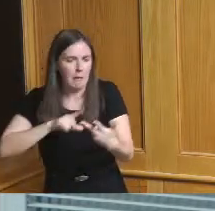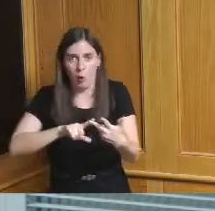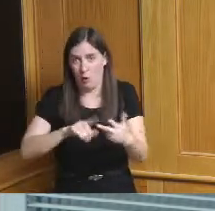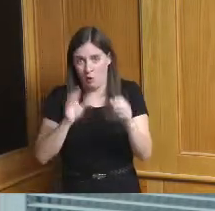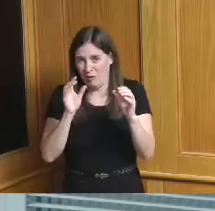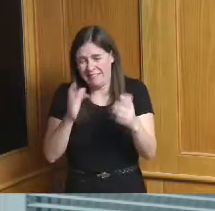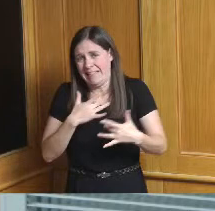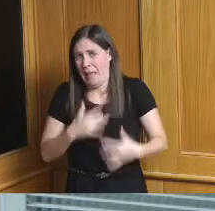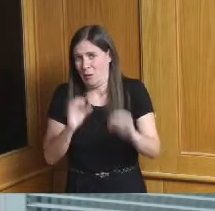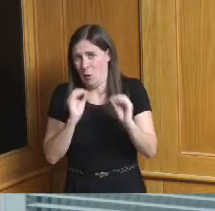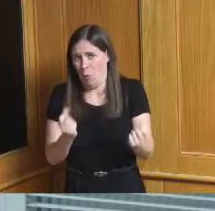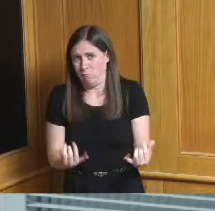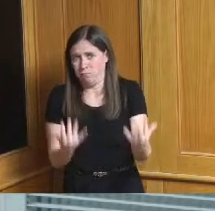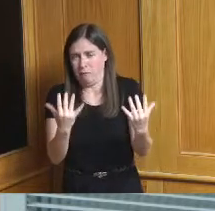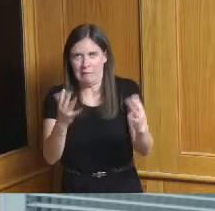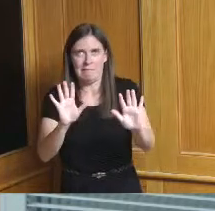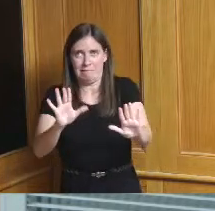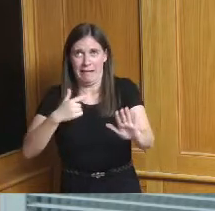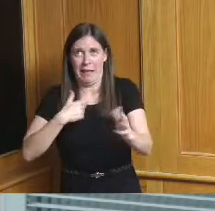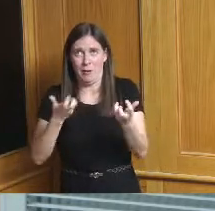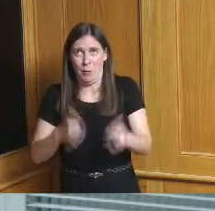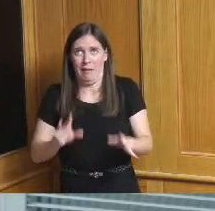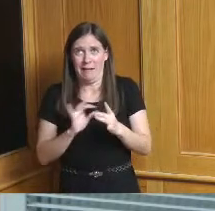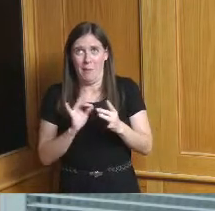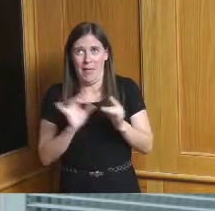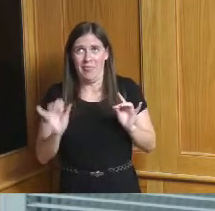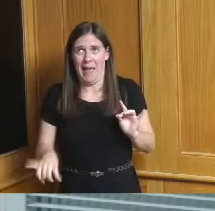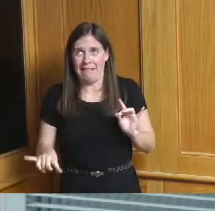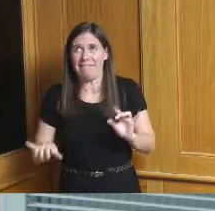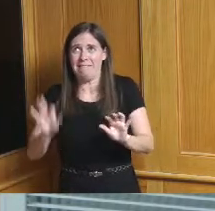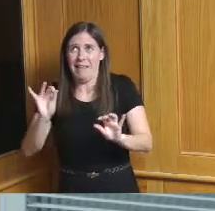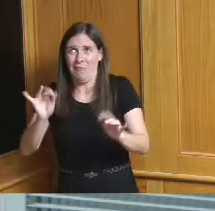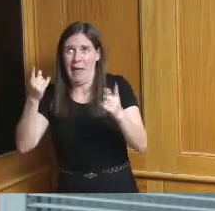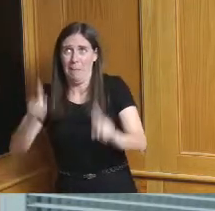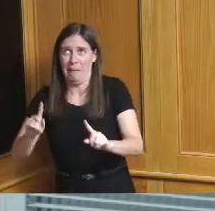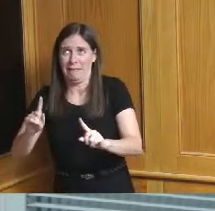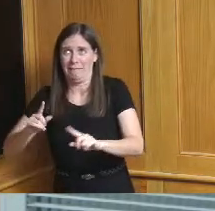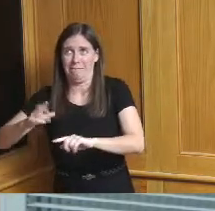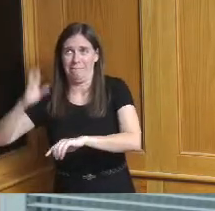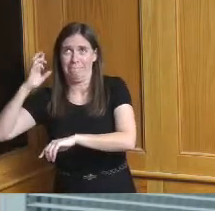sure I'll be sorry I said that because there'll be a fire at some point but I think that we have